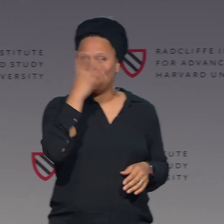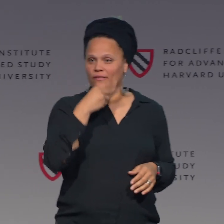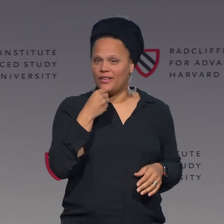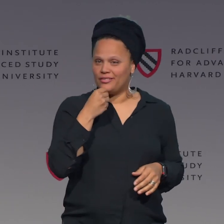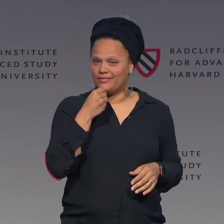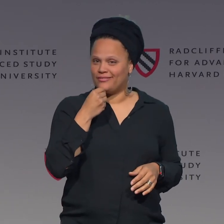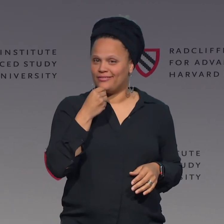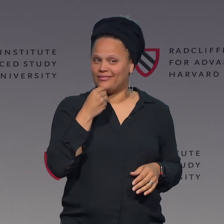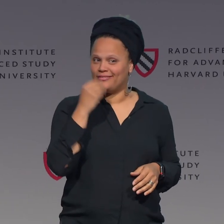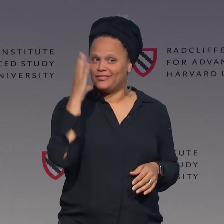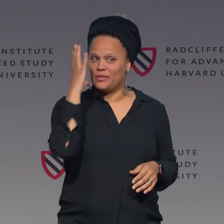Now the sign for beautiful is this.